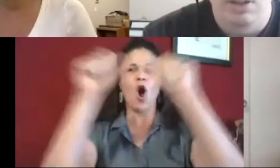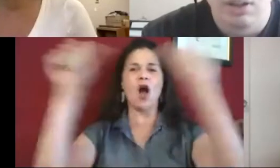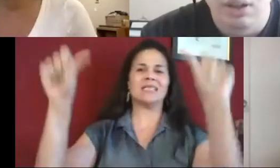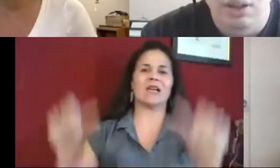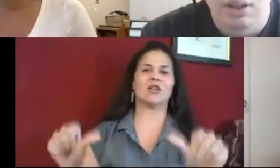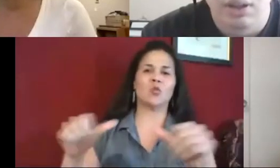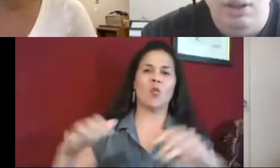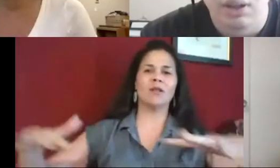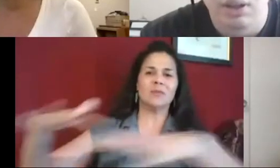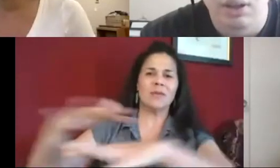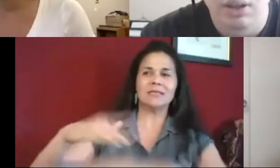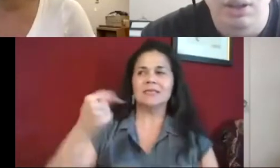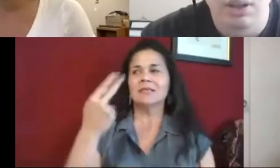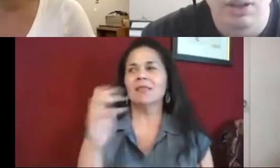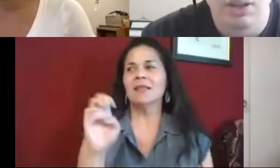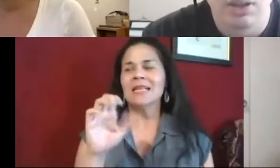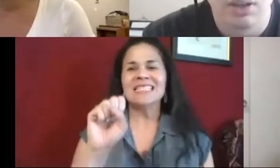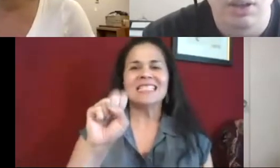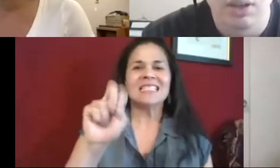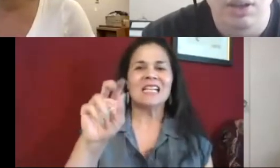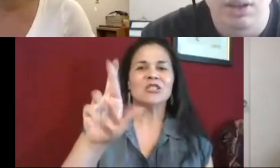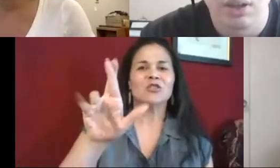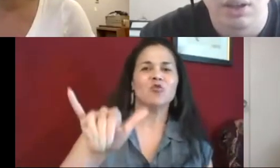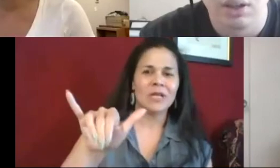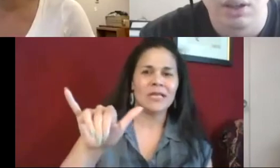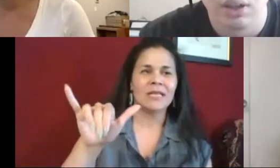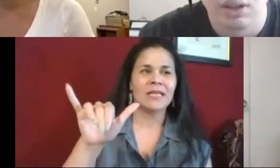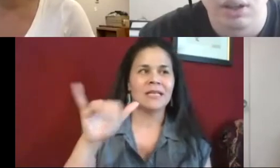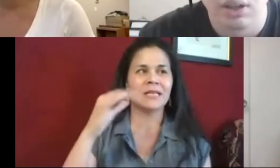be welcoming, sorry, Interpreter mistake. And it should be,